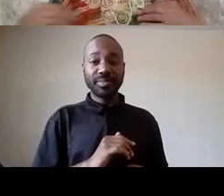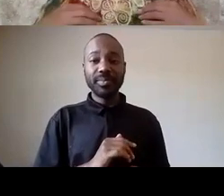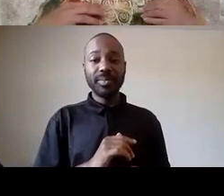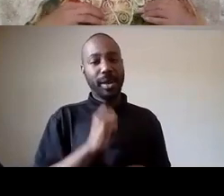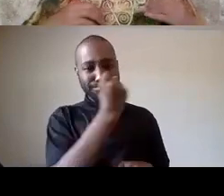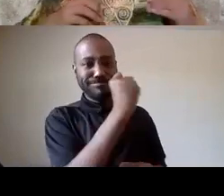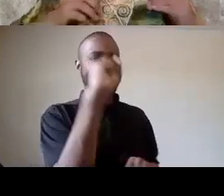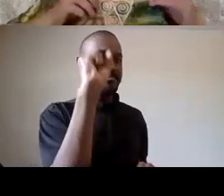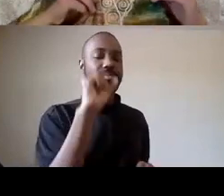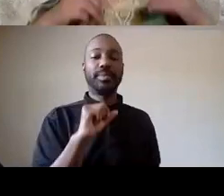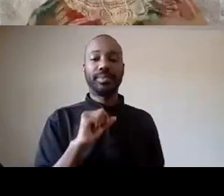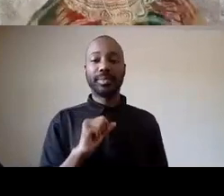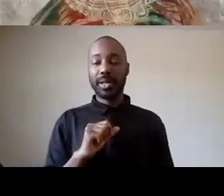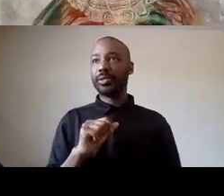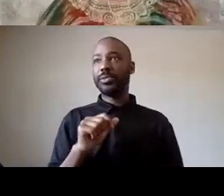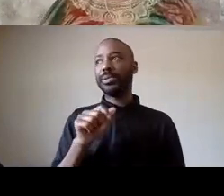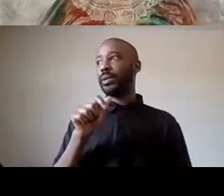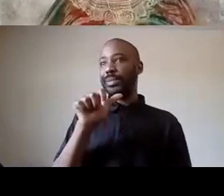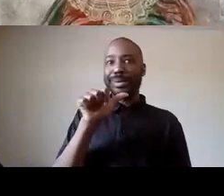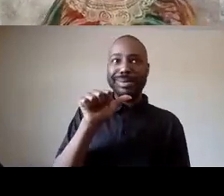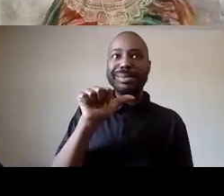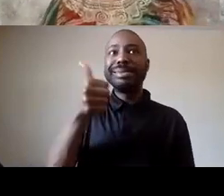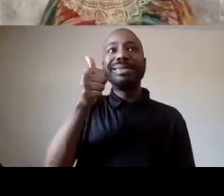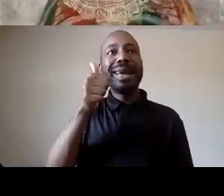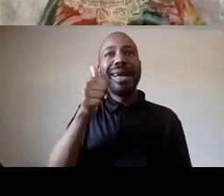there were tens of thousands of us outside of city hall